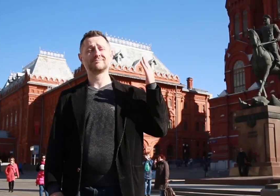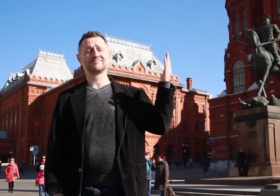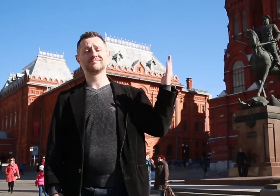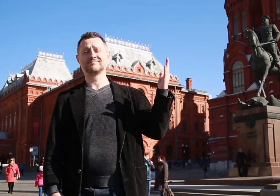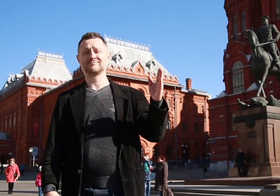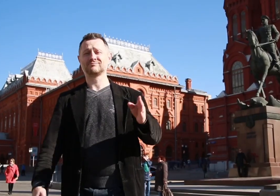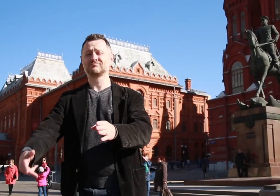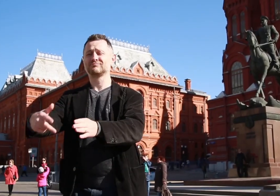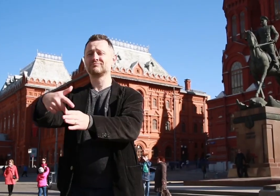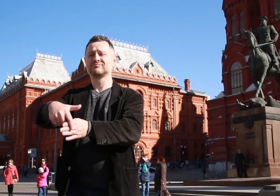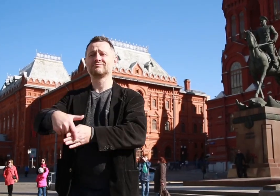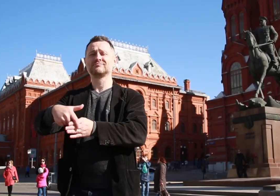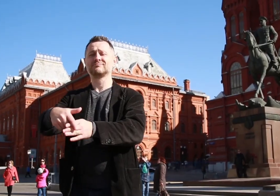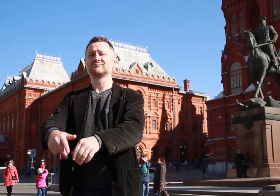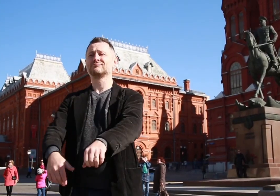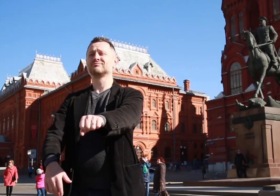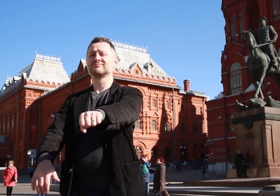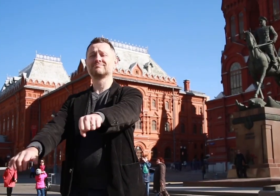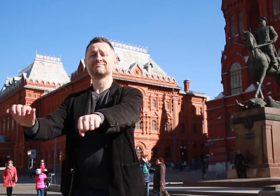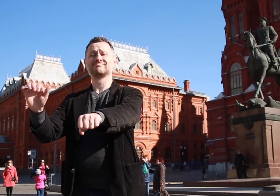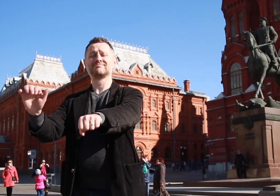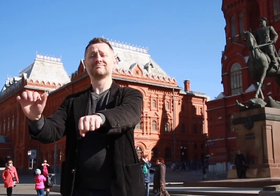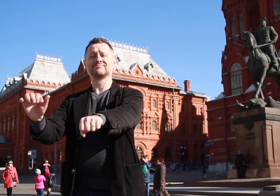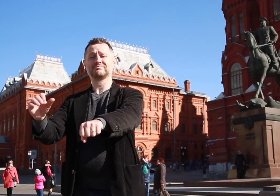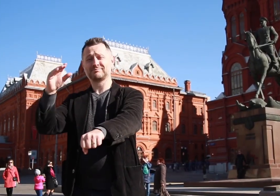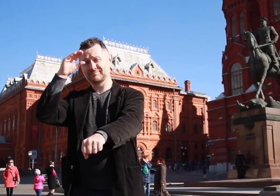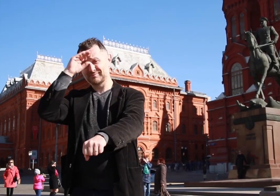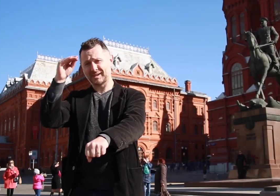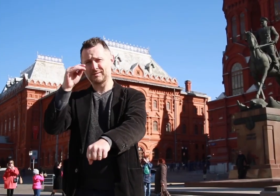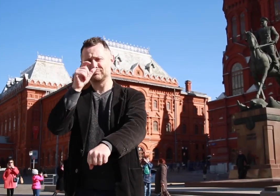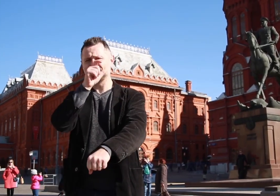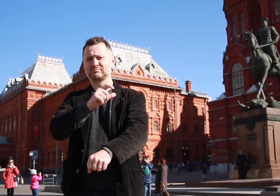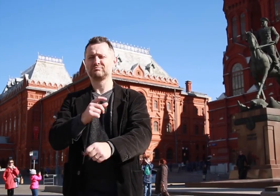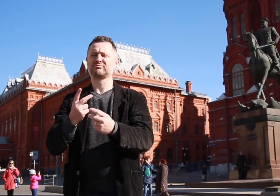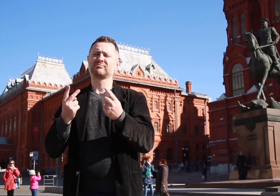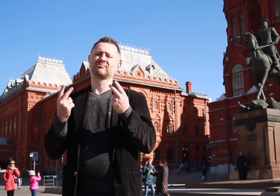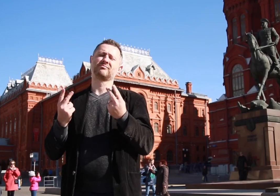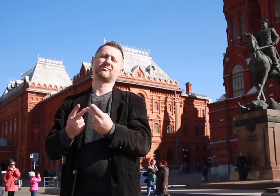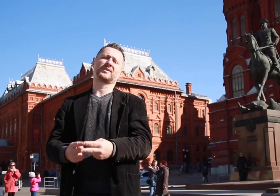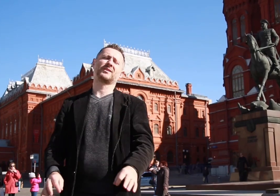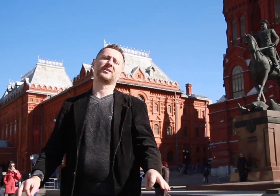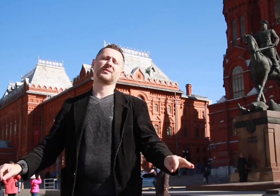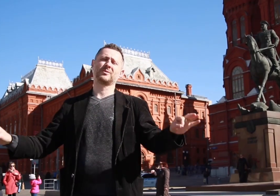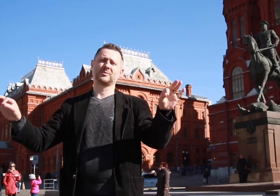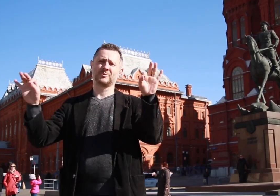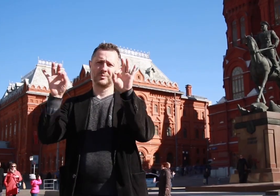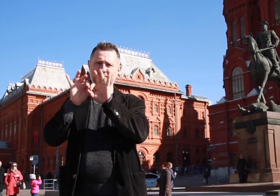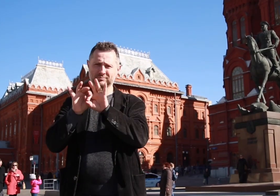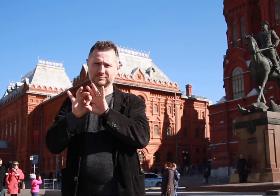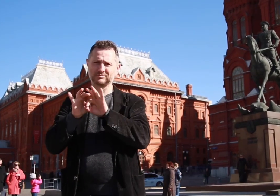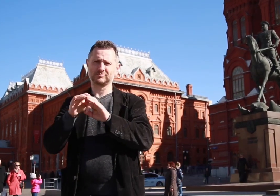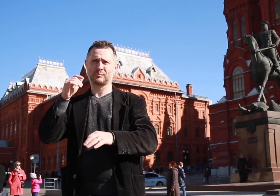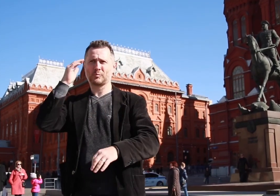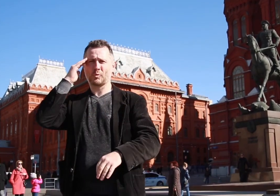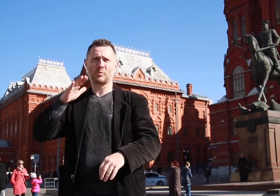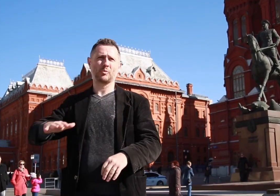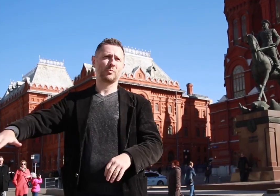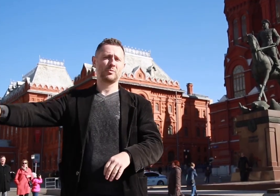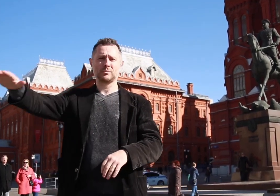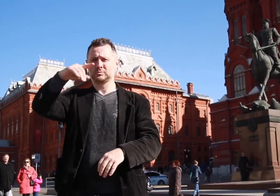This statue honors the famous Soviet Marshal Georgy Zhukov, who is known in Russia as well